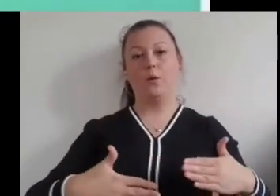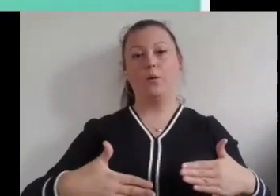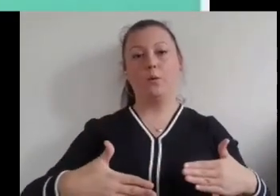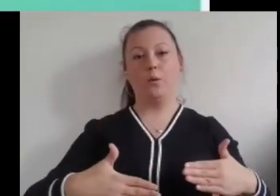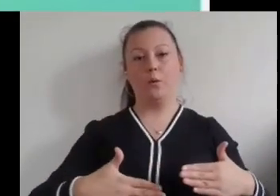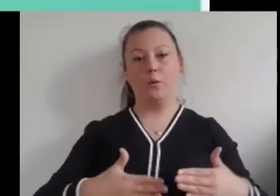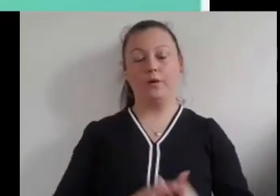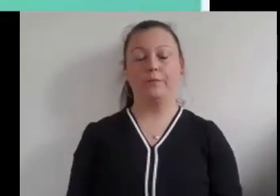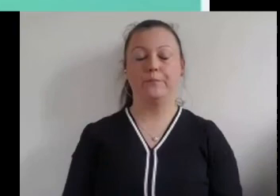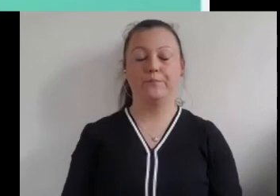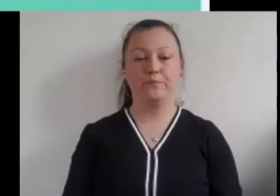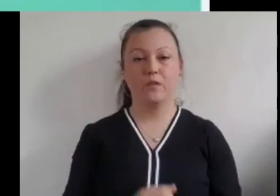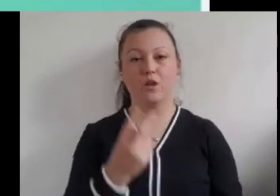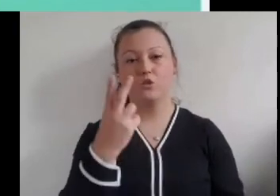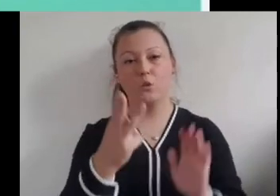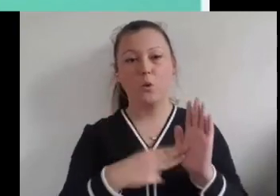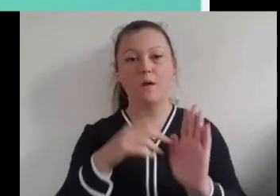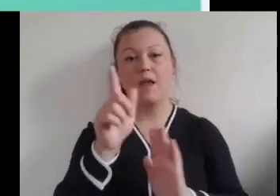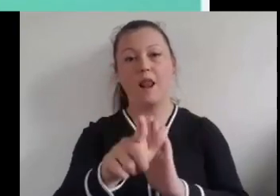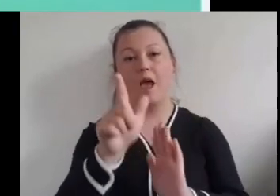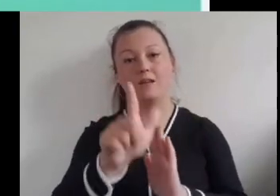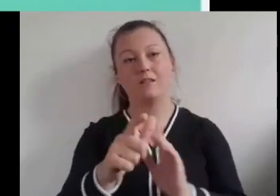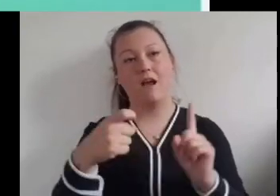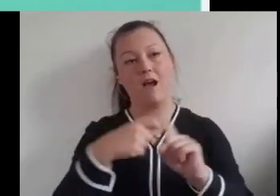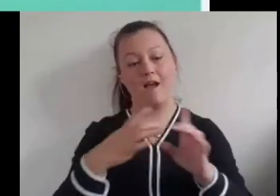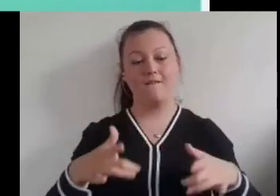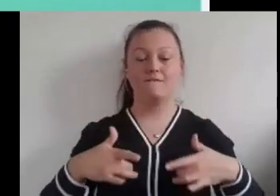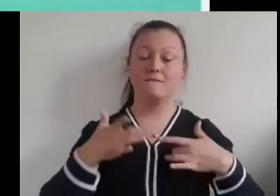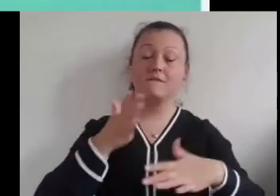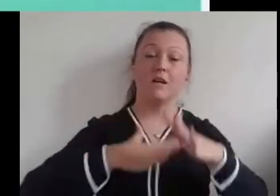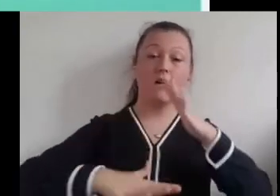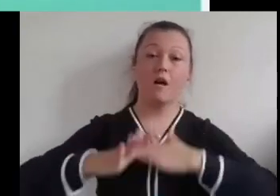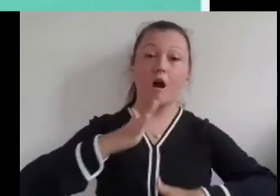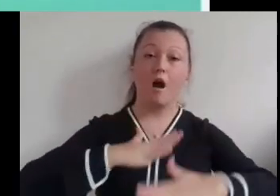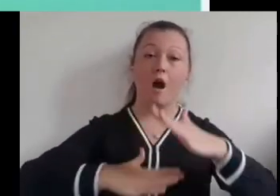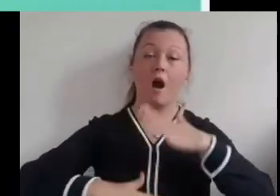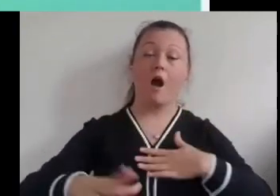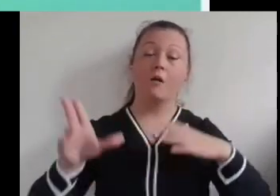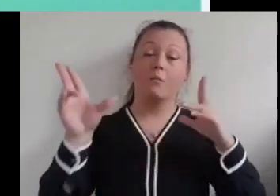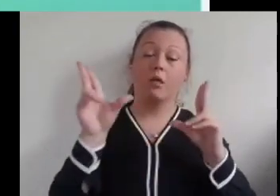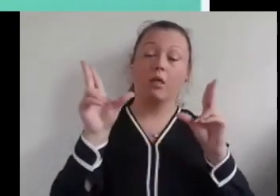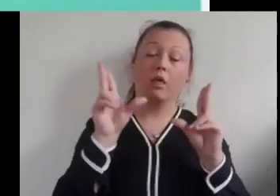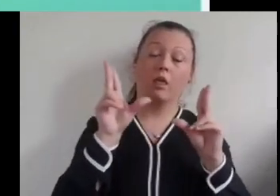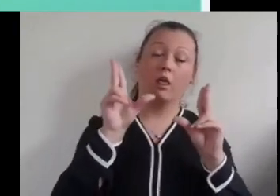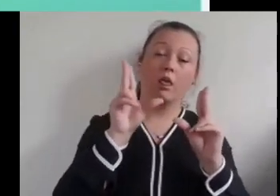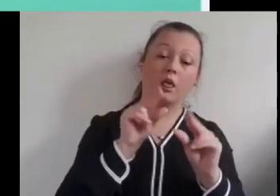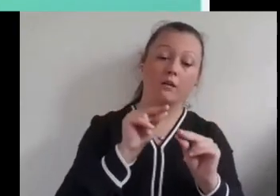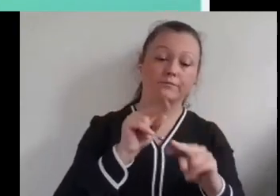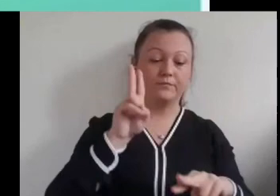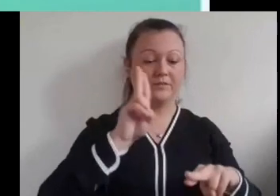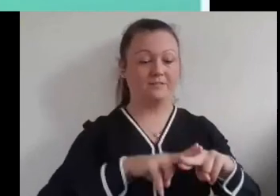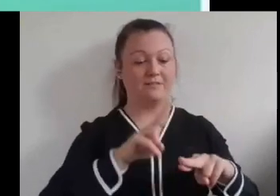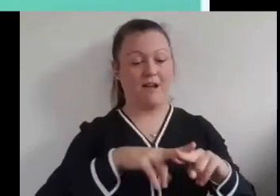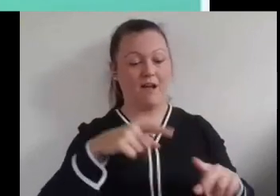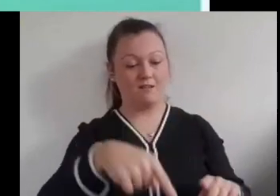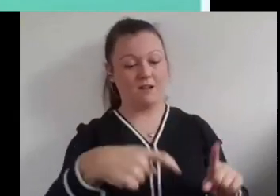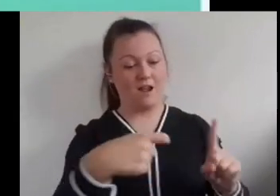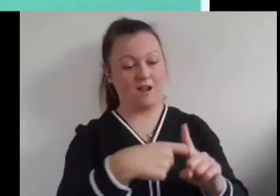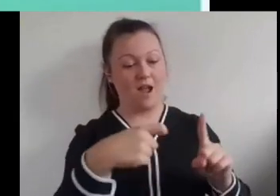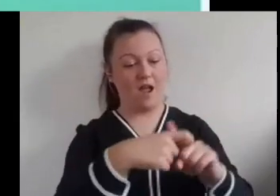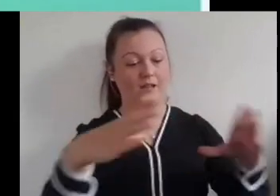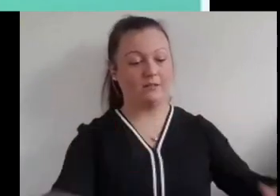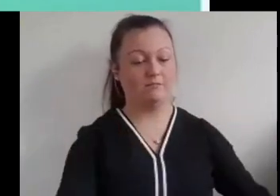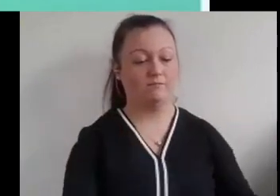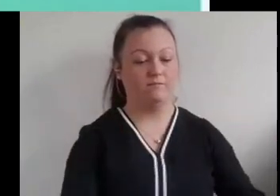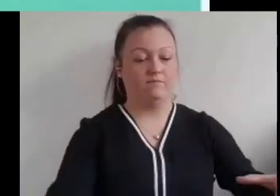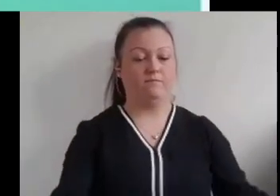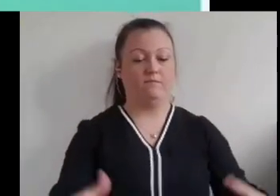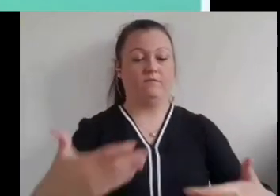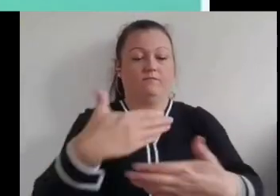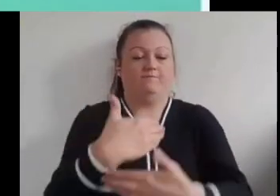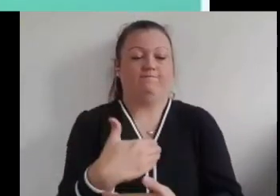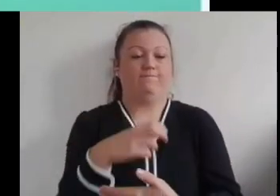Her dad carried Kate to bed and tucked her in. Kate asked what were your three favourite things of the day daddy?